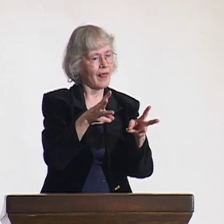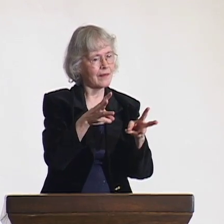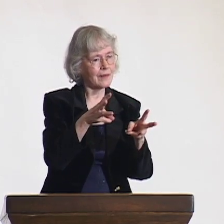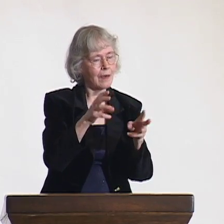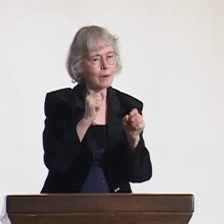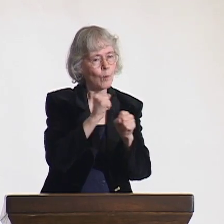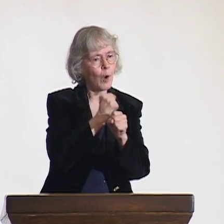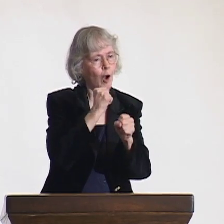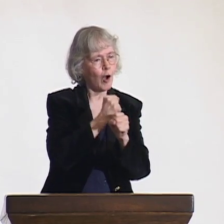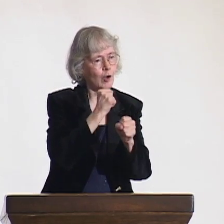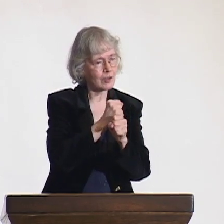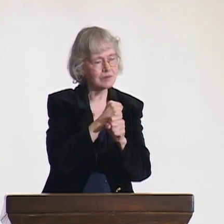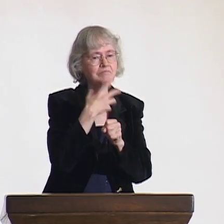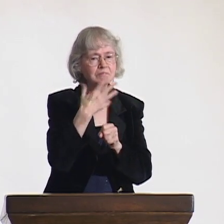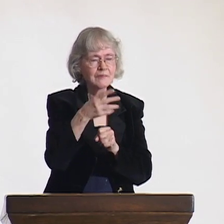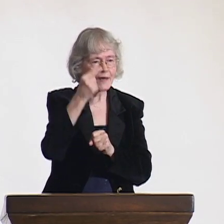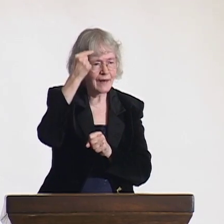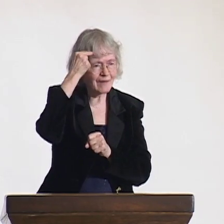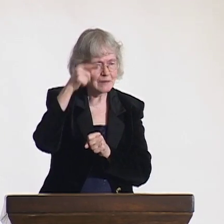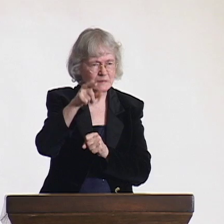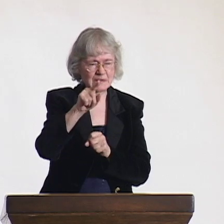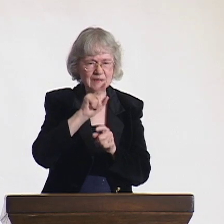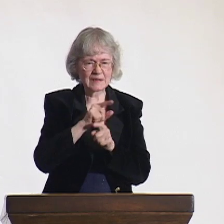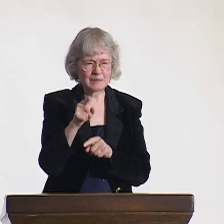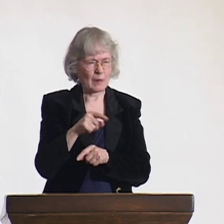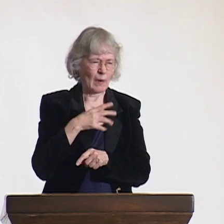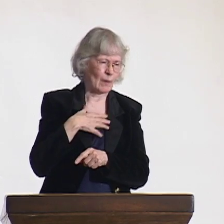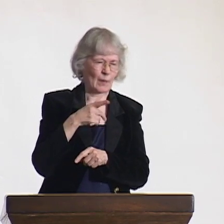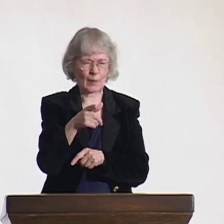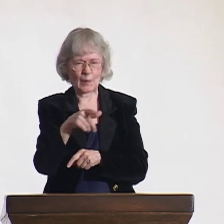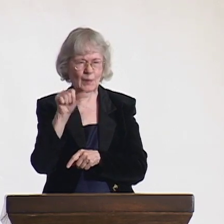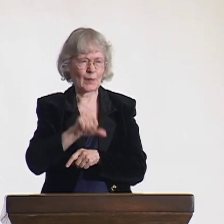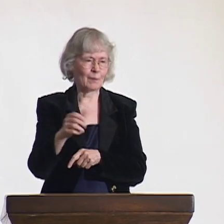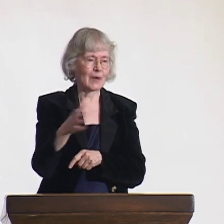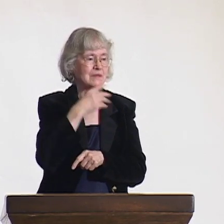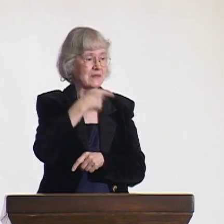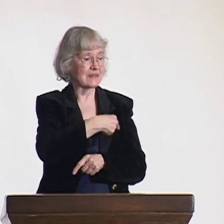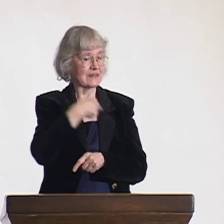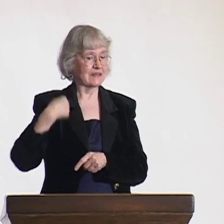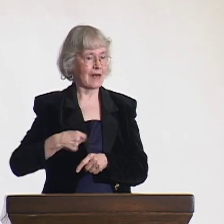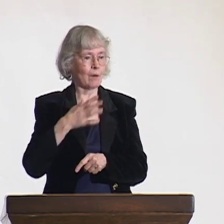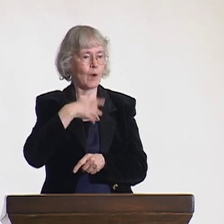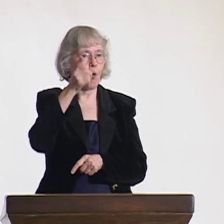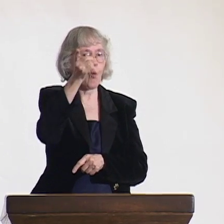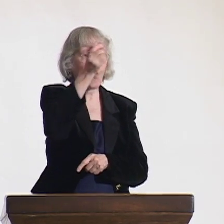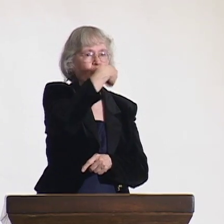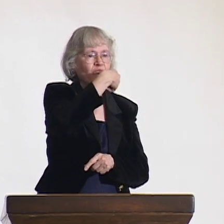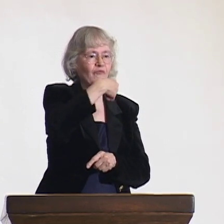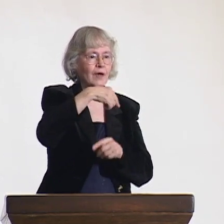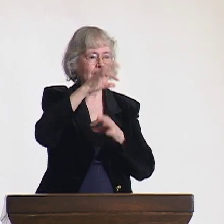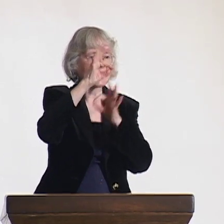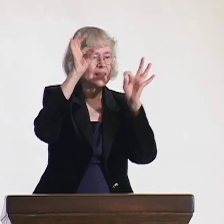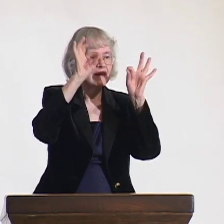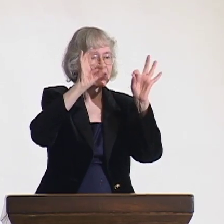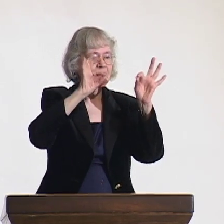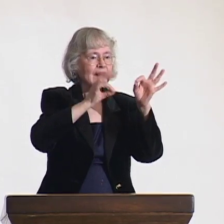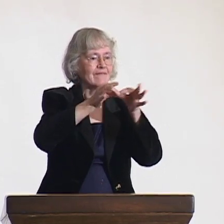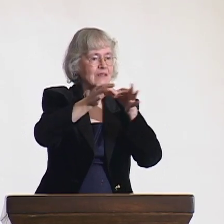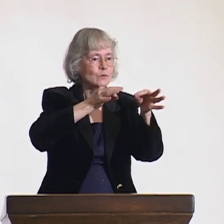It has been our respect working with different countries and working to slowly change their beliefs and attitudes.